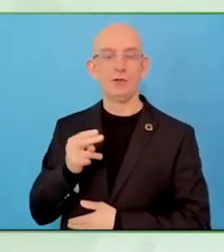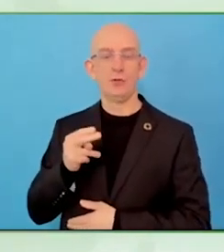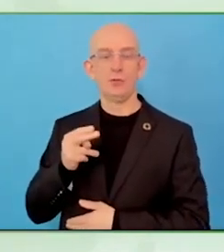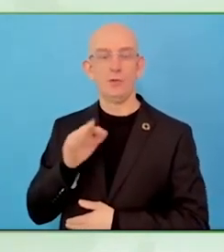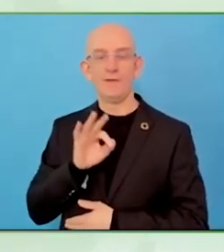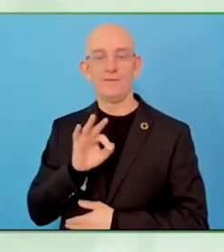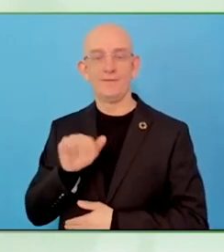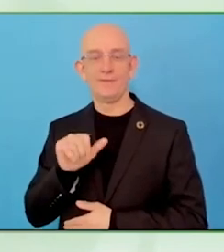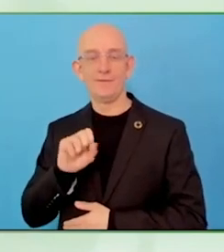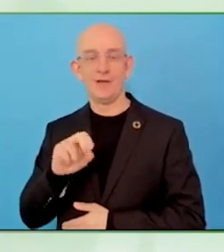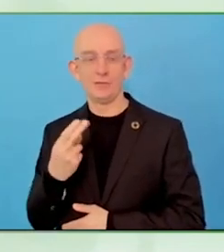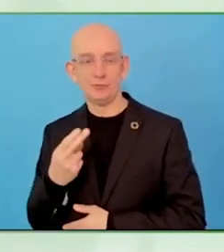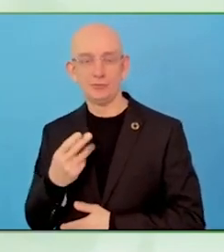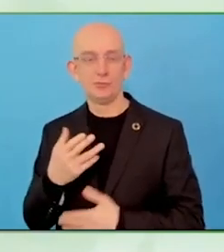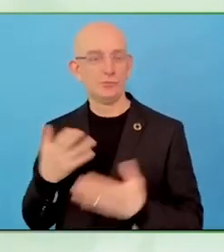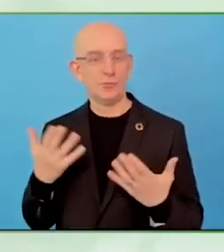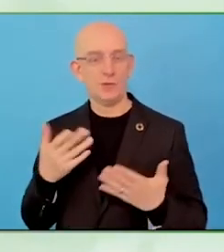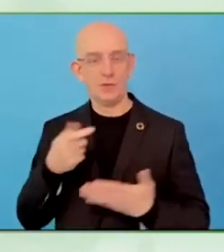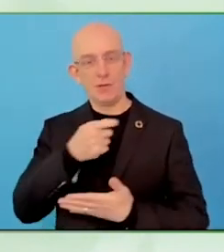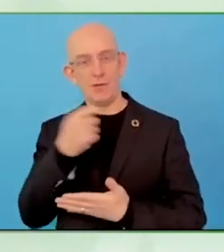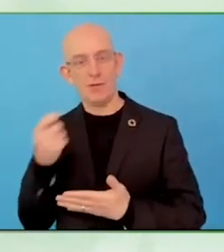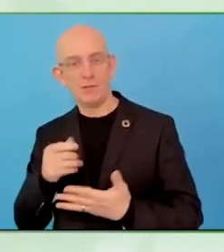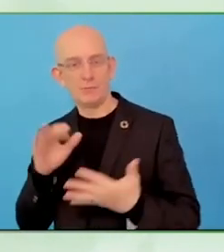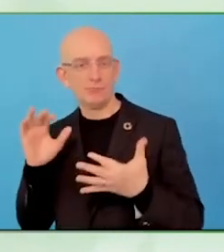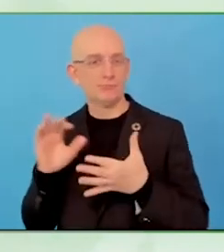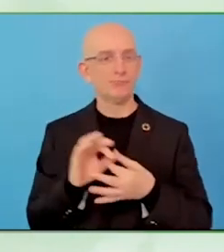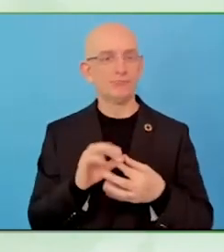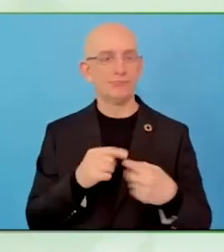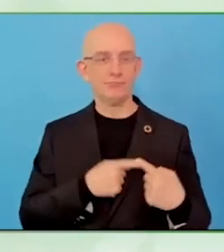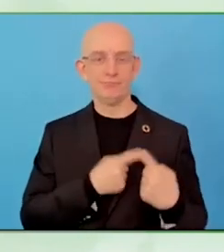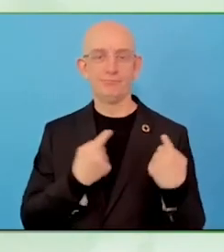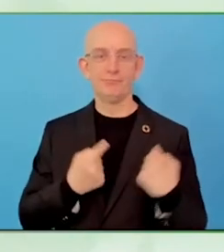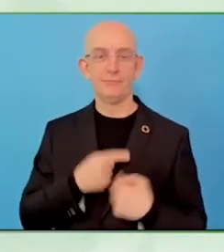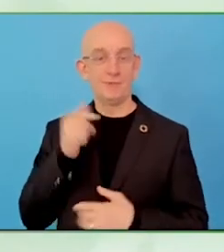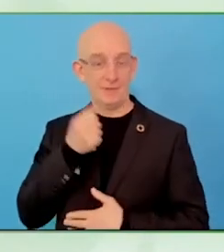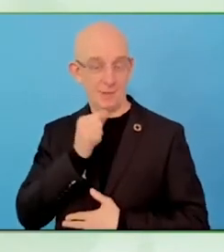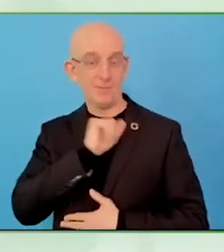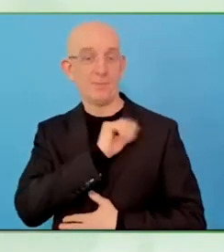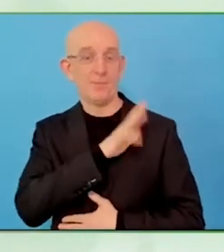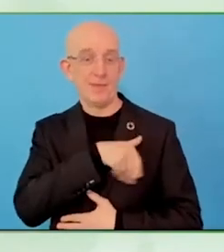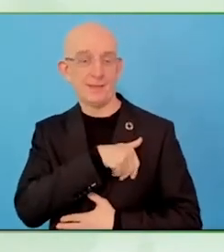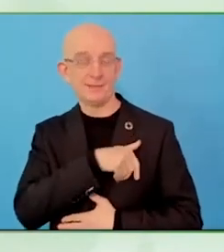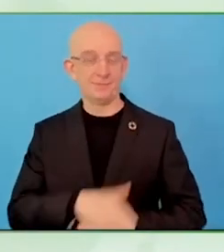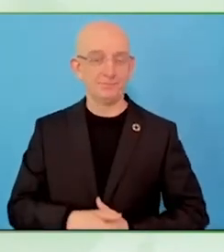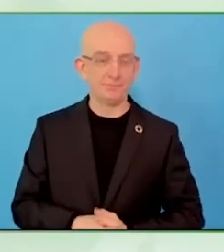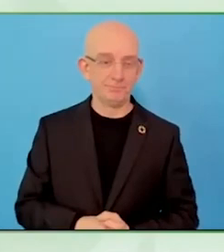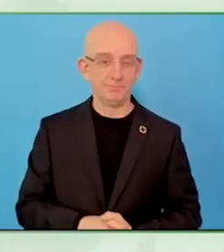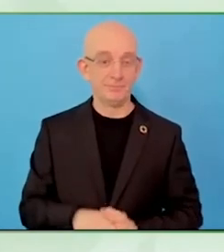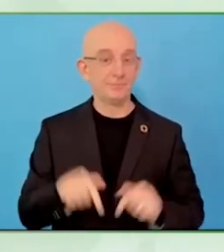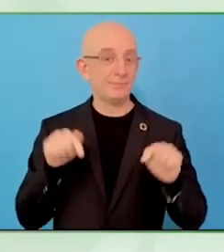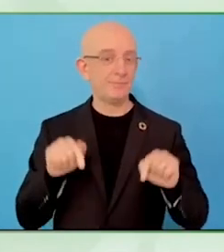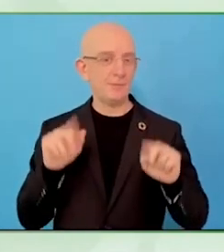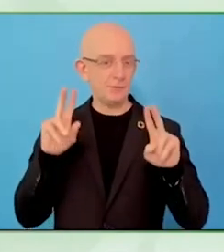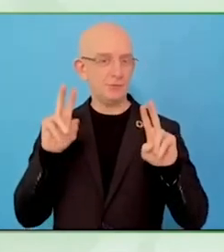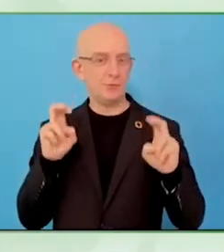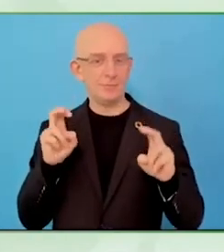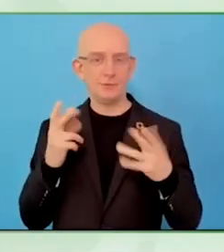I think it will be a really interesting and quite a difficult subject. Take it away please.